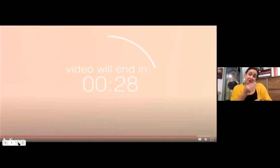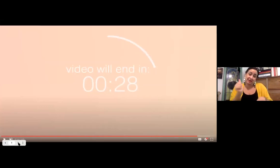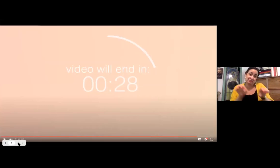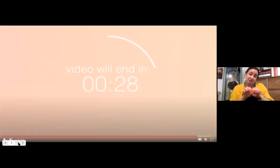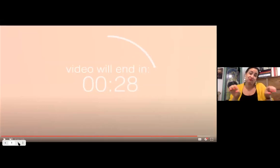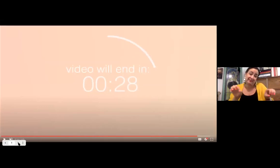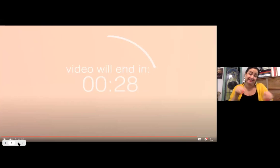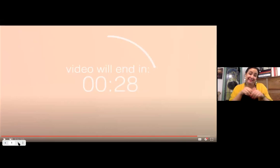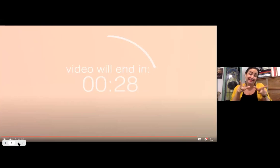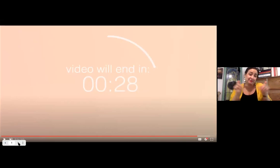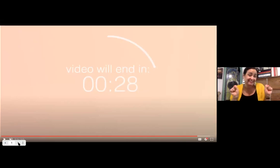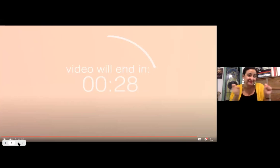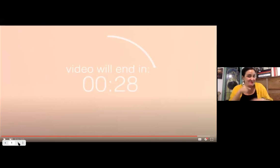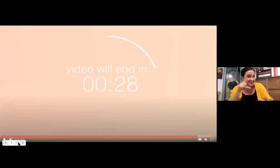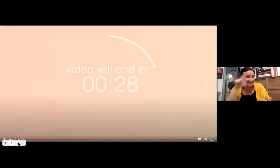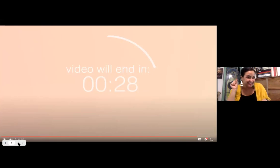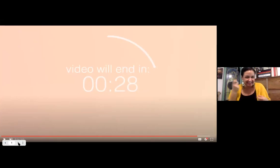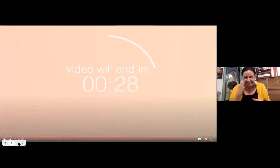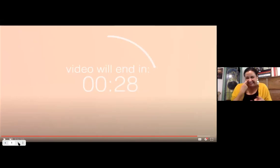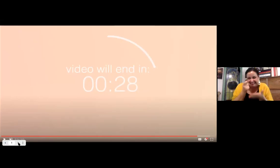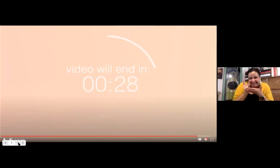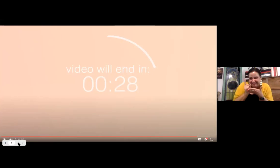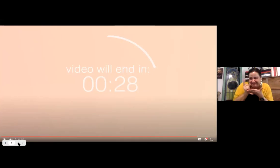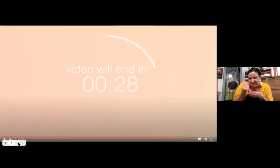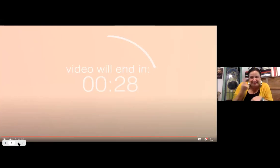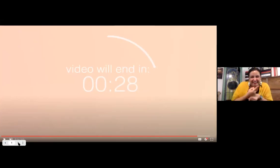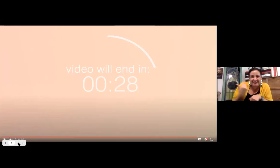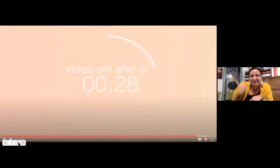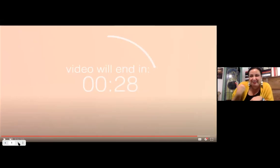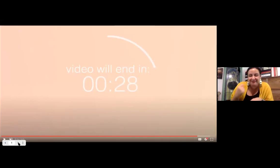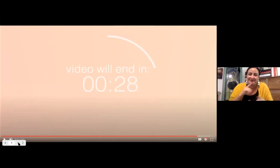And so we have to congratulate her because she actually just got her master's degree